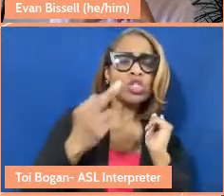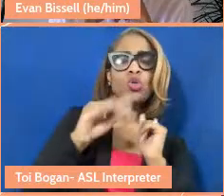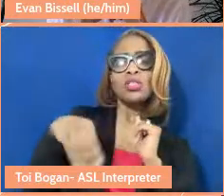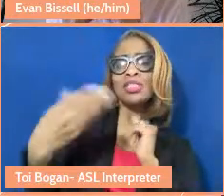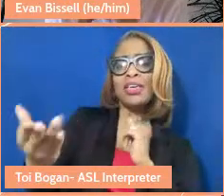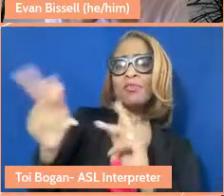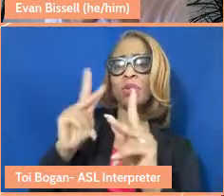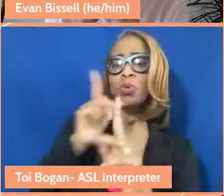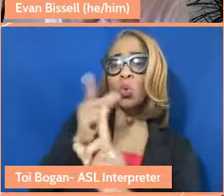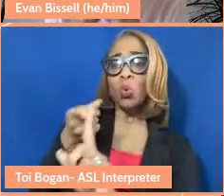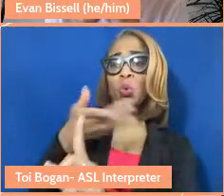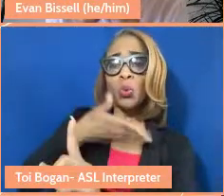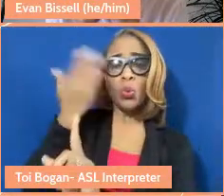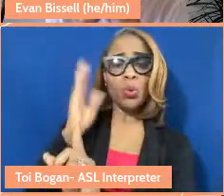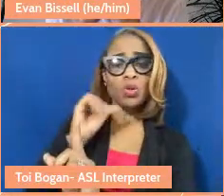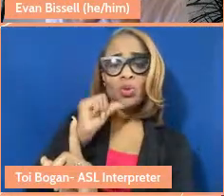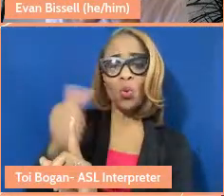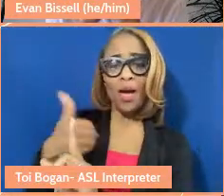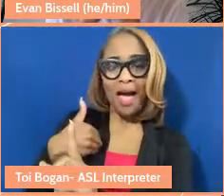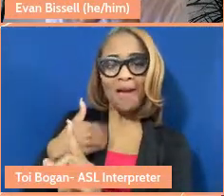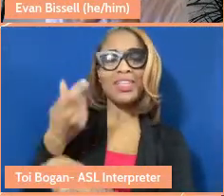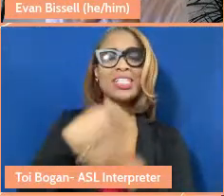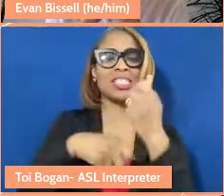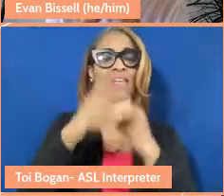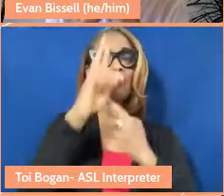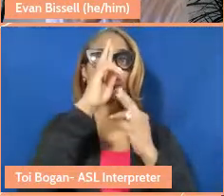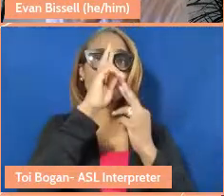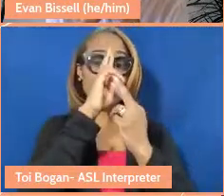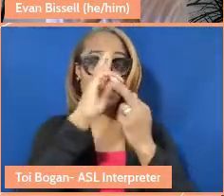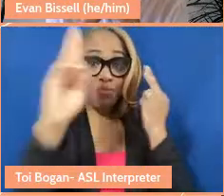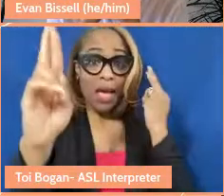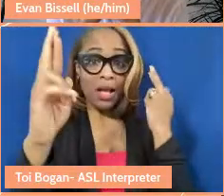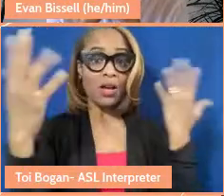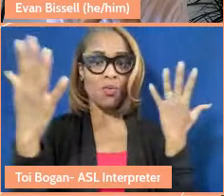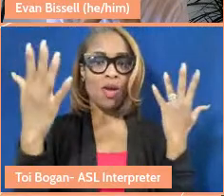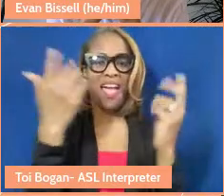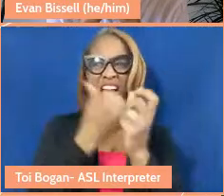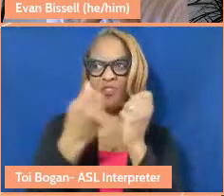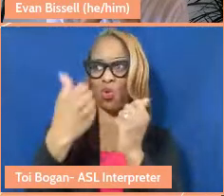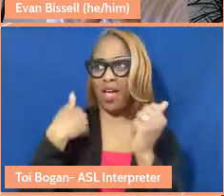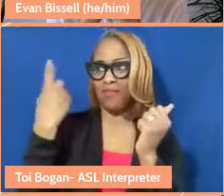rather than respecting that everyone has something to give, even those who don't necessarily